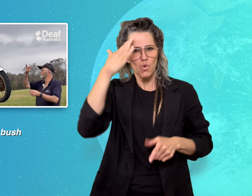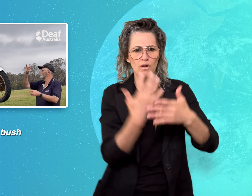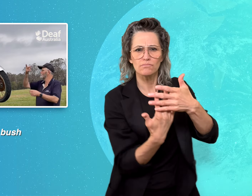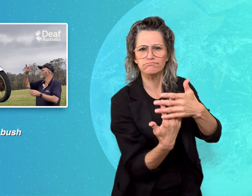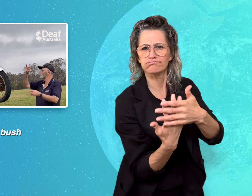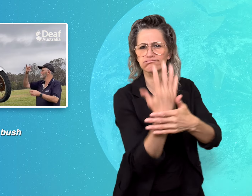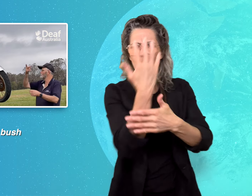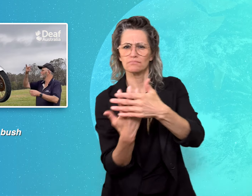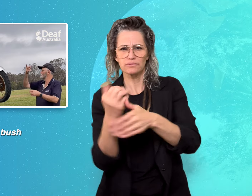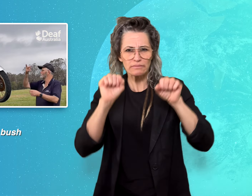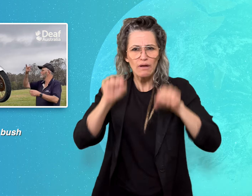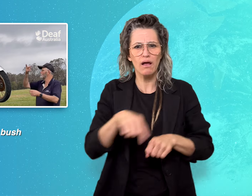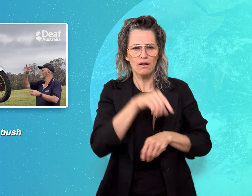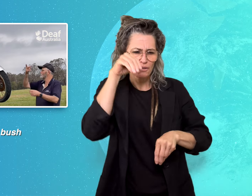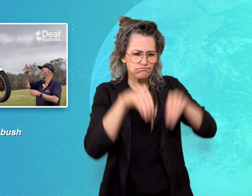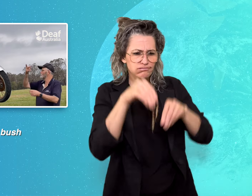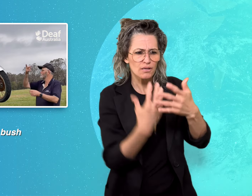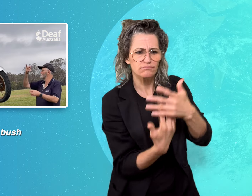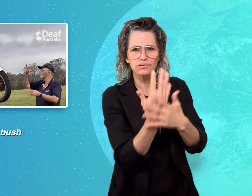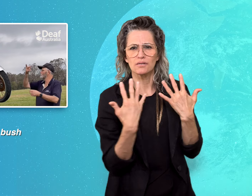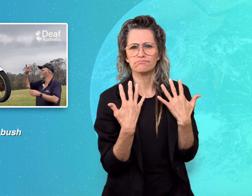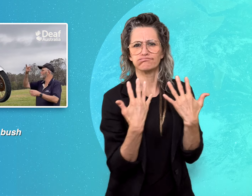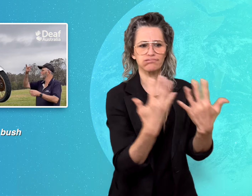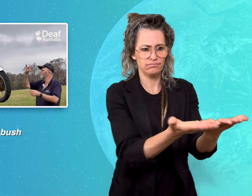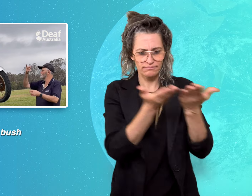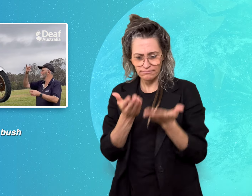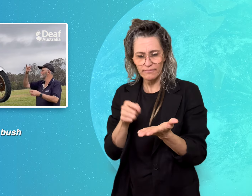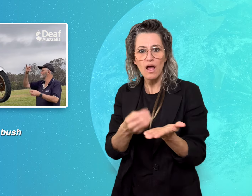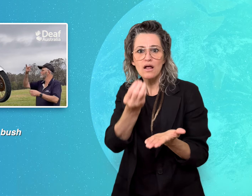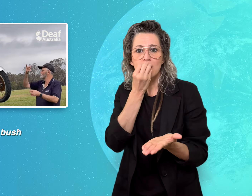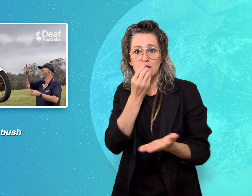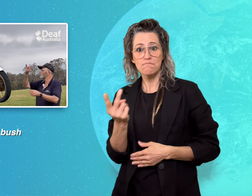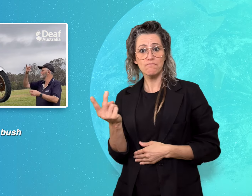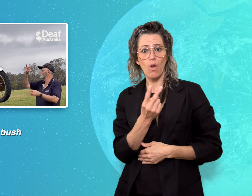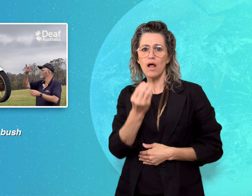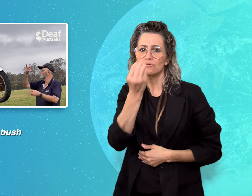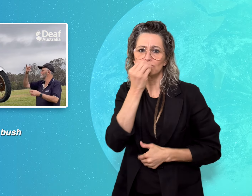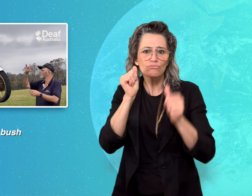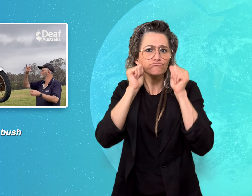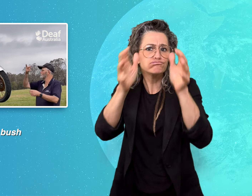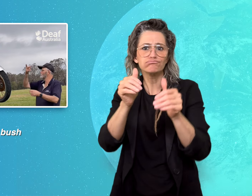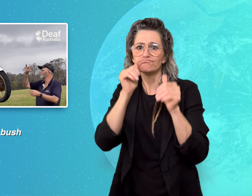Chris shares that they don’t use chemical pesticides